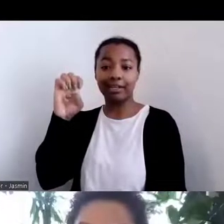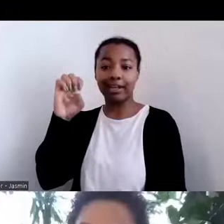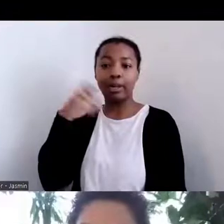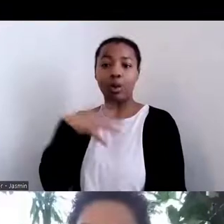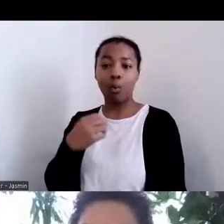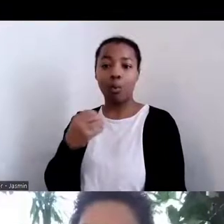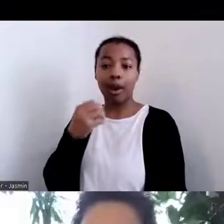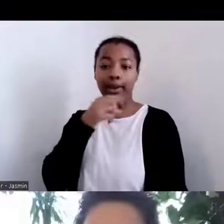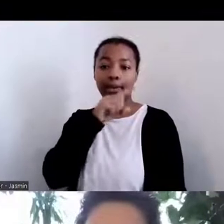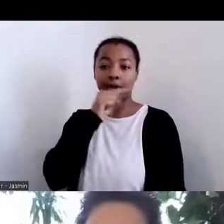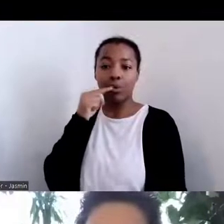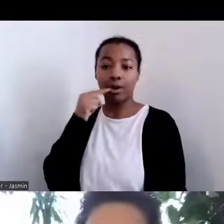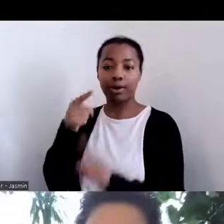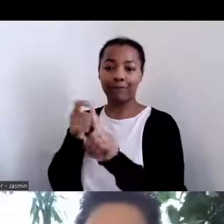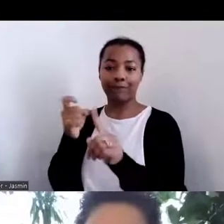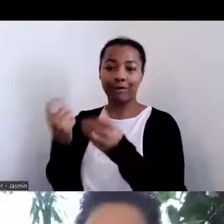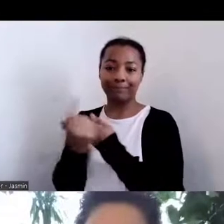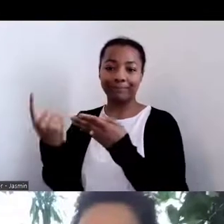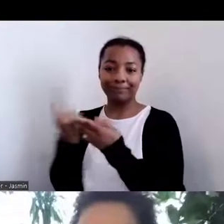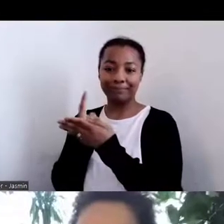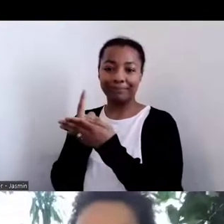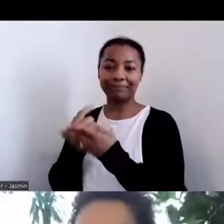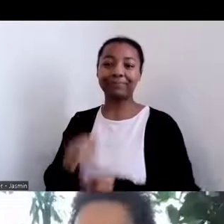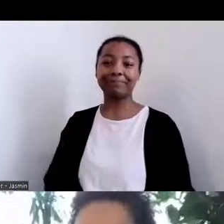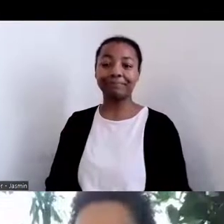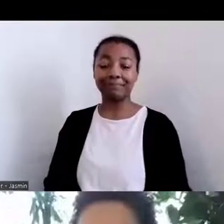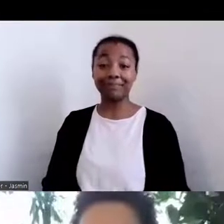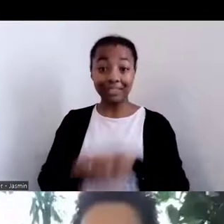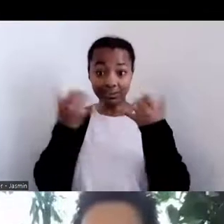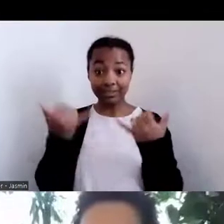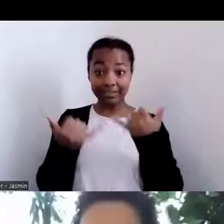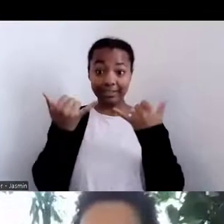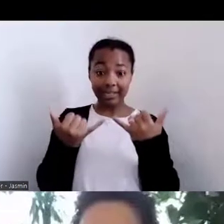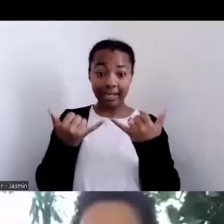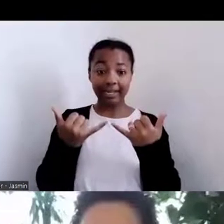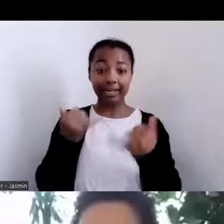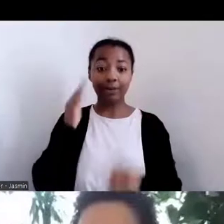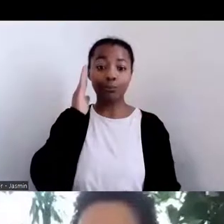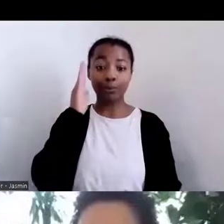And so as we're here talking about corn and maize and maíz,